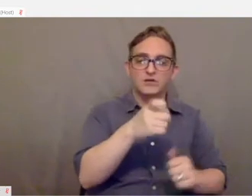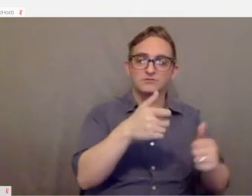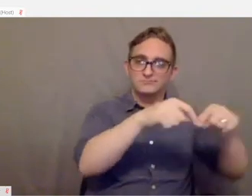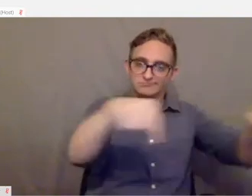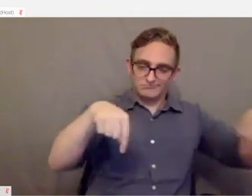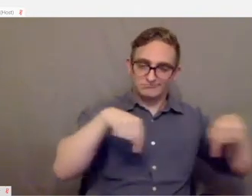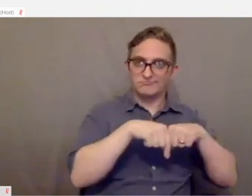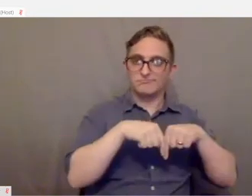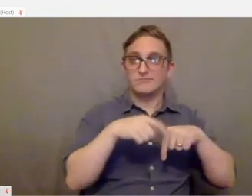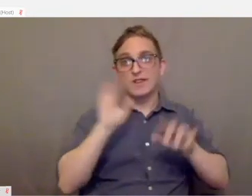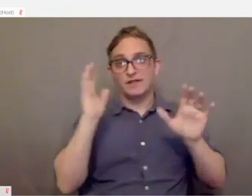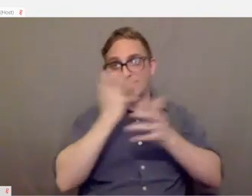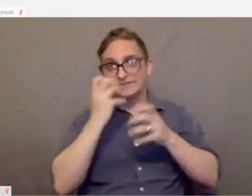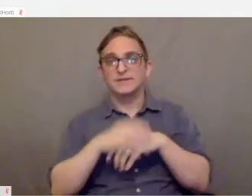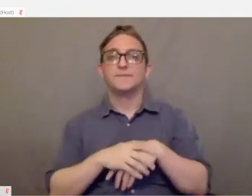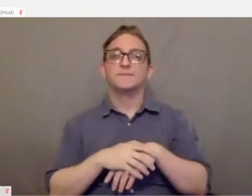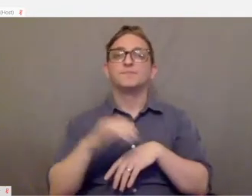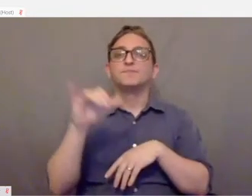There's also accessible controller modifications.